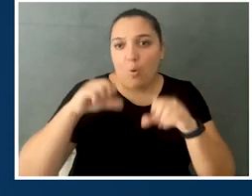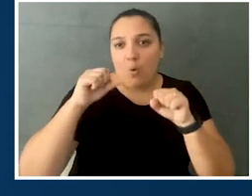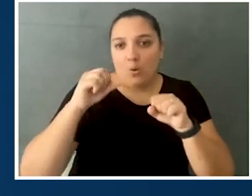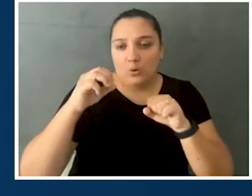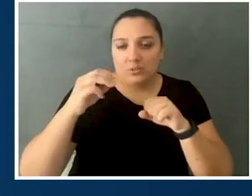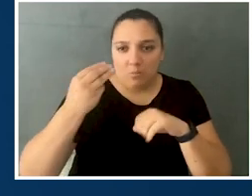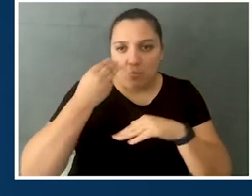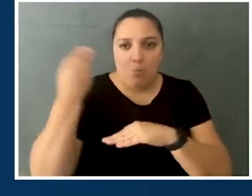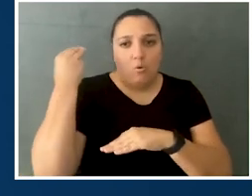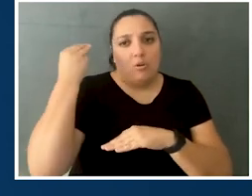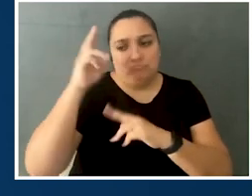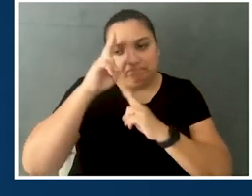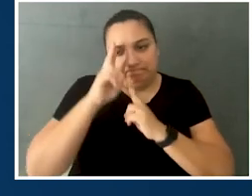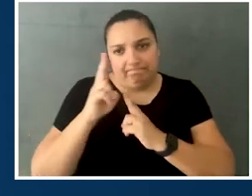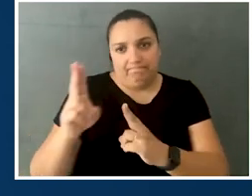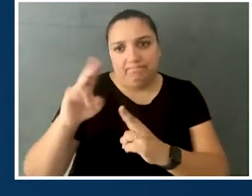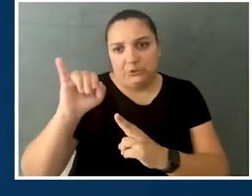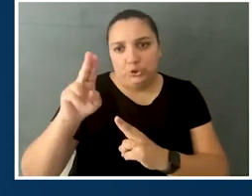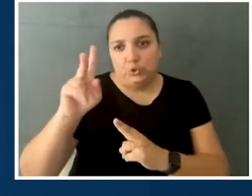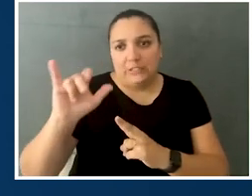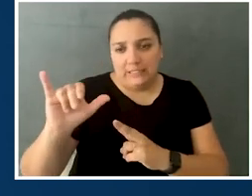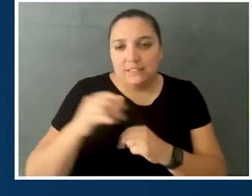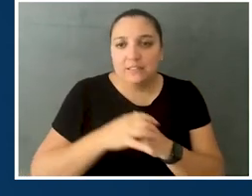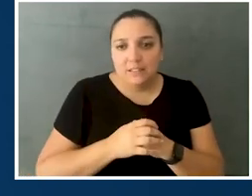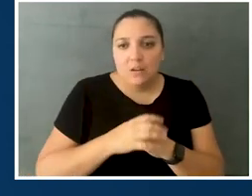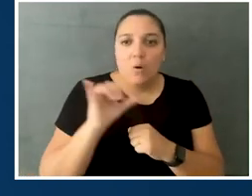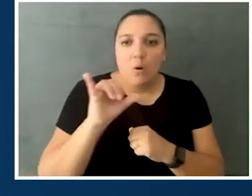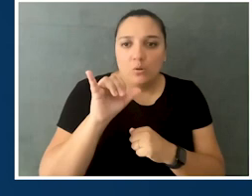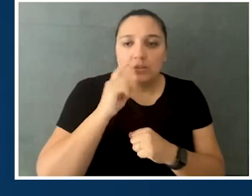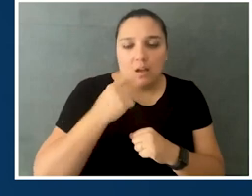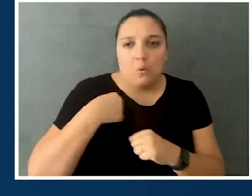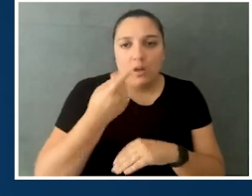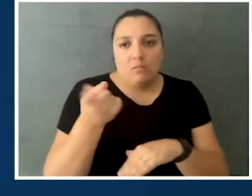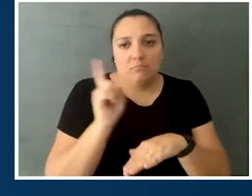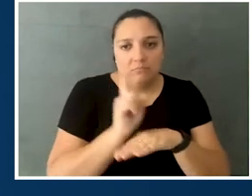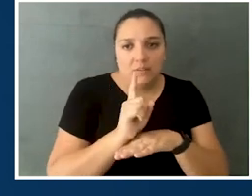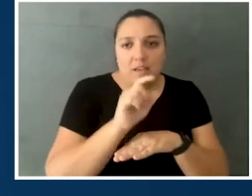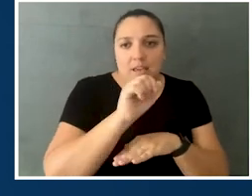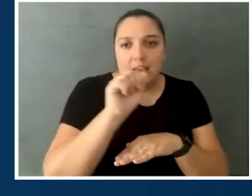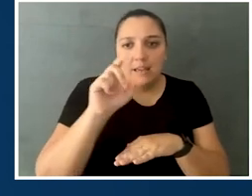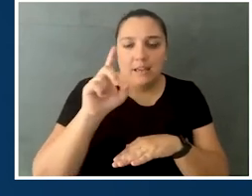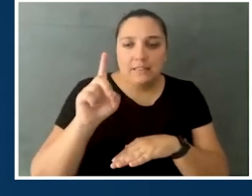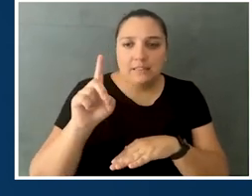that I'm gonna be speaking at, and then, that Friday, I'm presenting to the AAPD intern class about